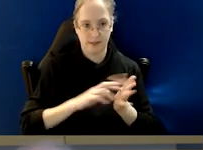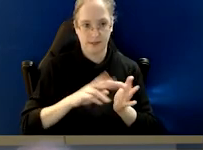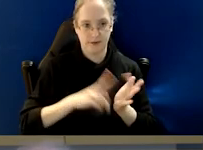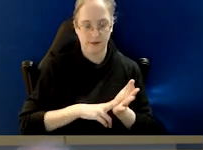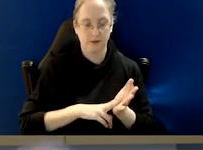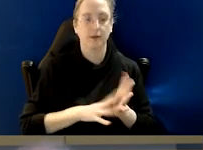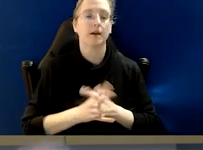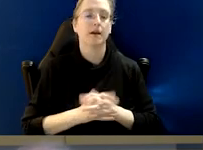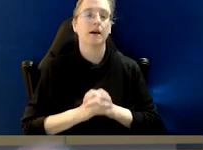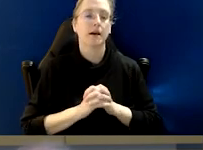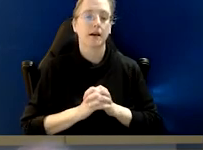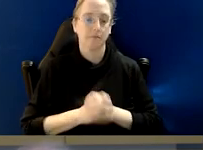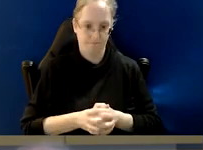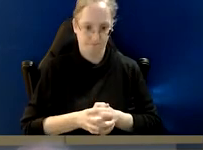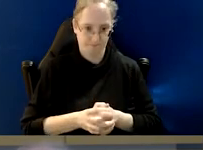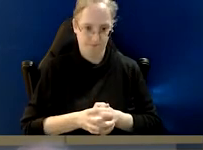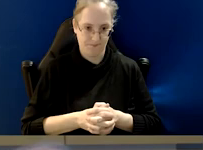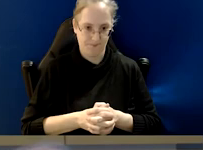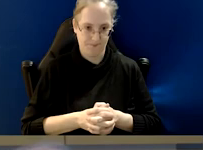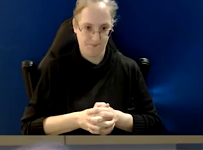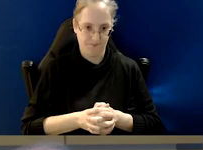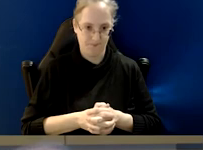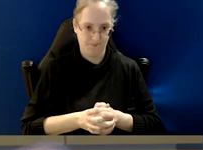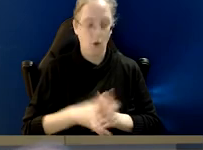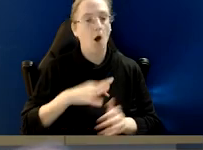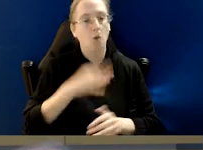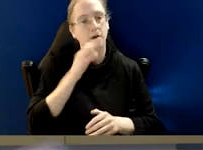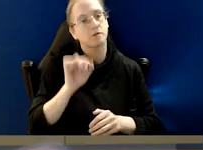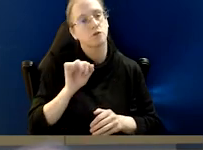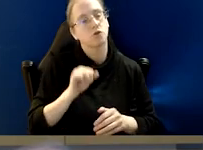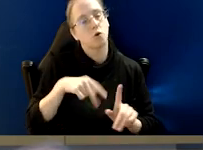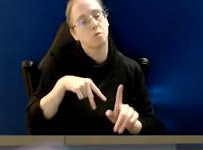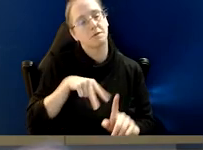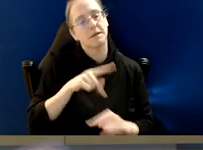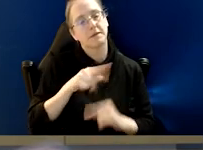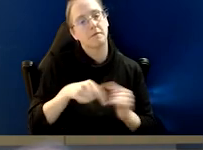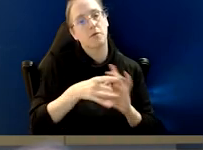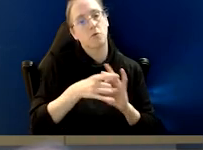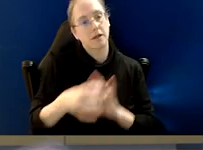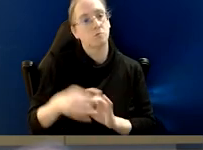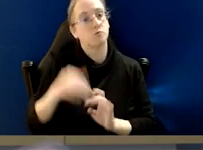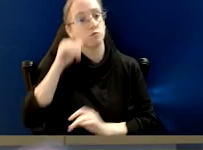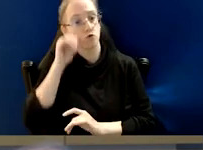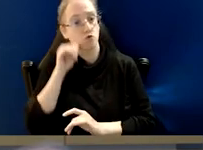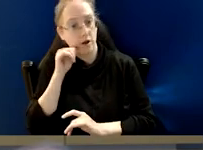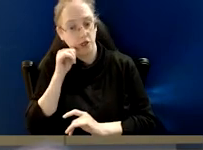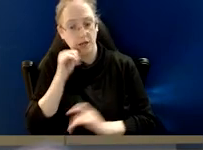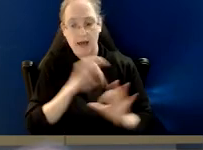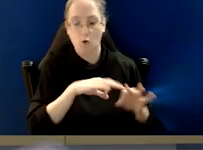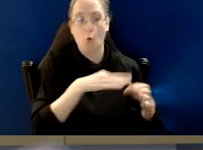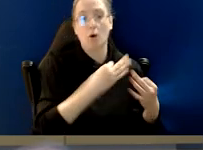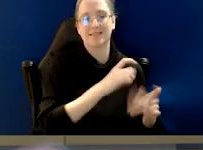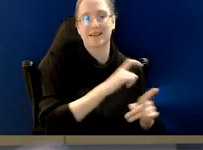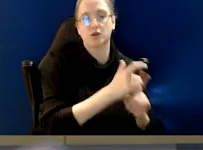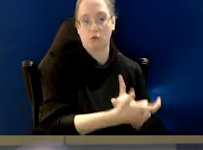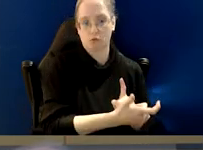And so this question is about what are your views about the relationship between corruption and organisational culture?